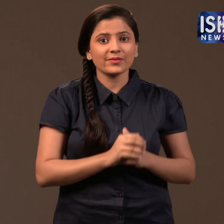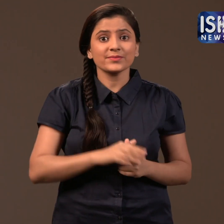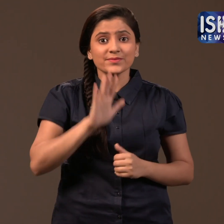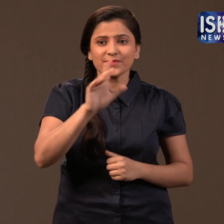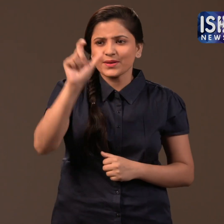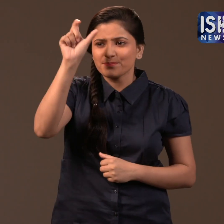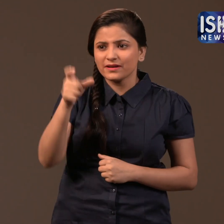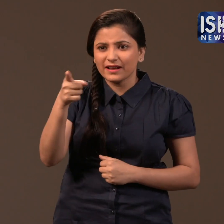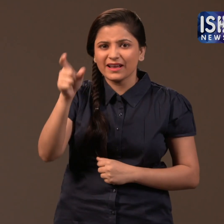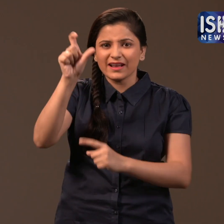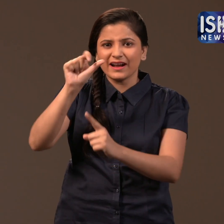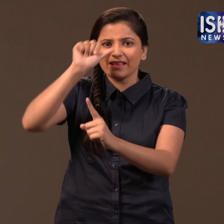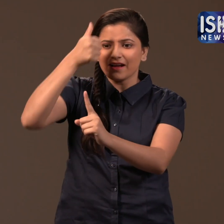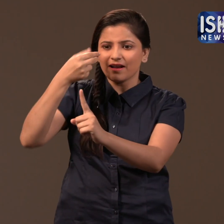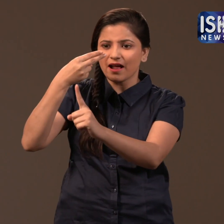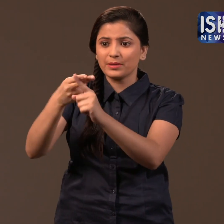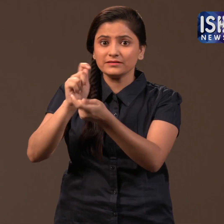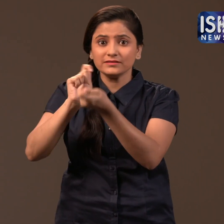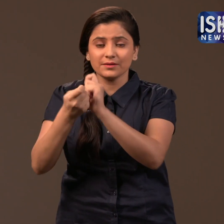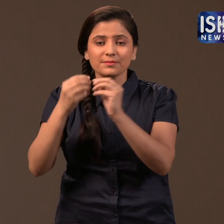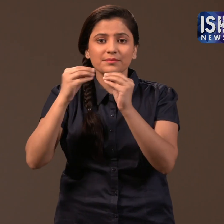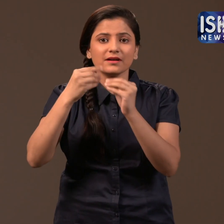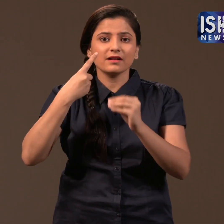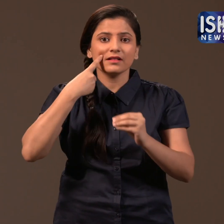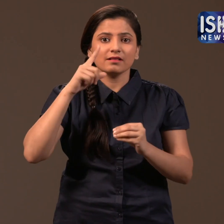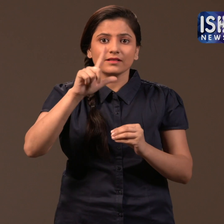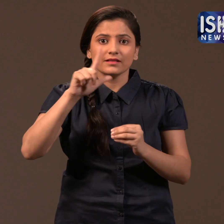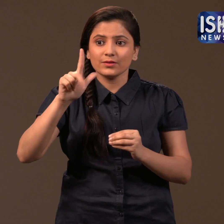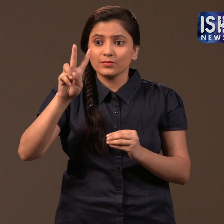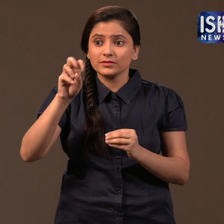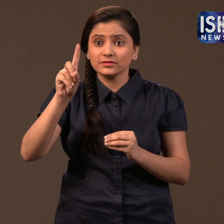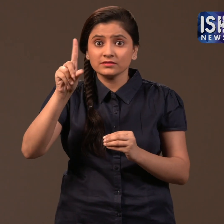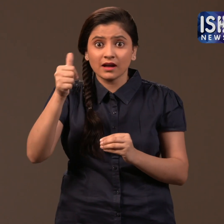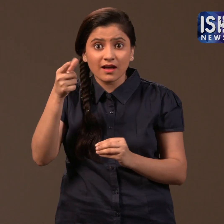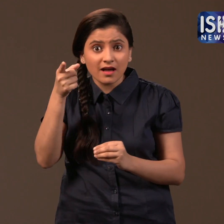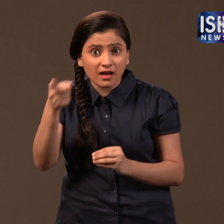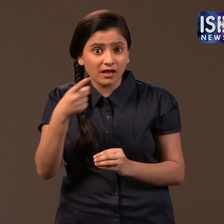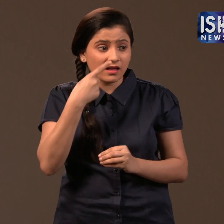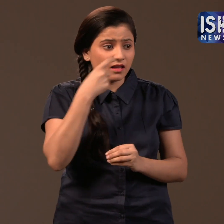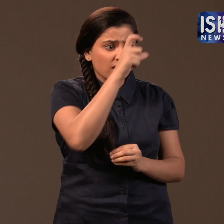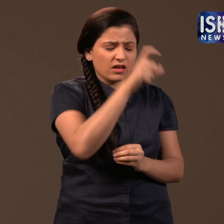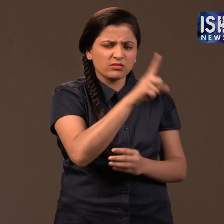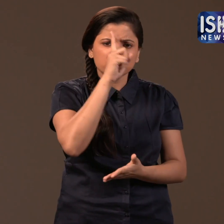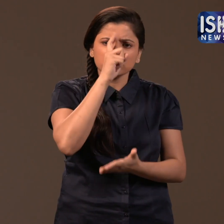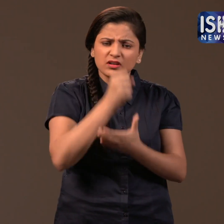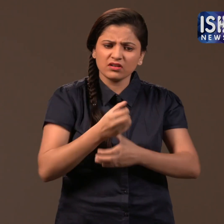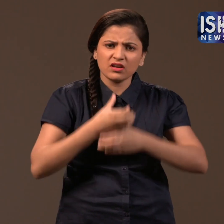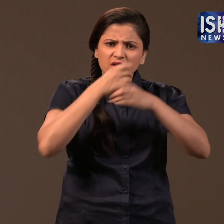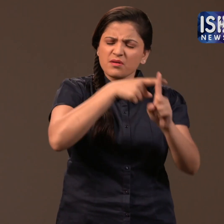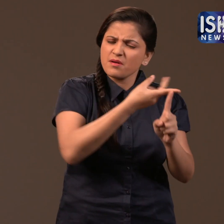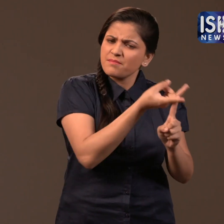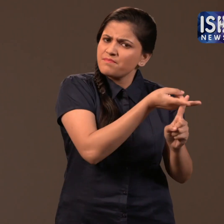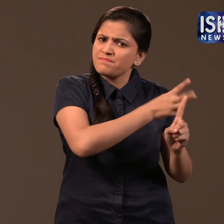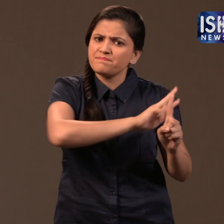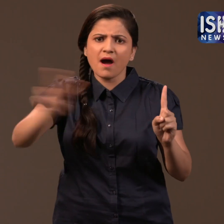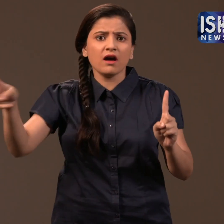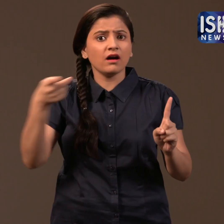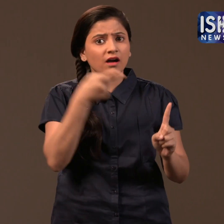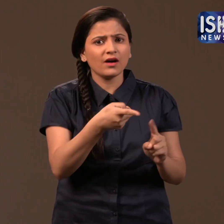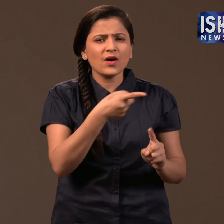To protest the Citizenship [Amendment] Bill, he has decided to return his award.